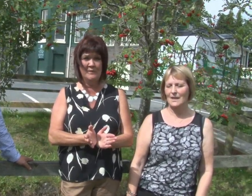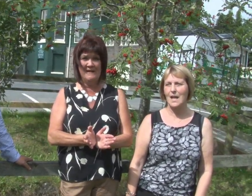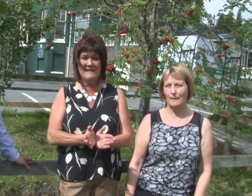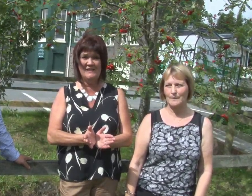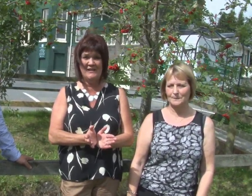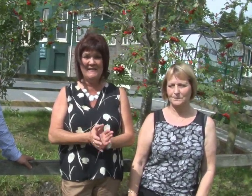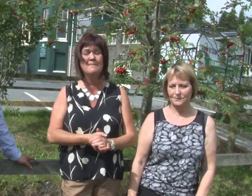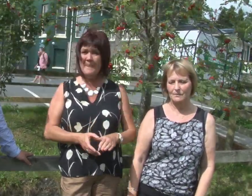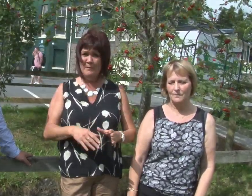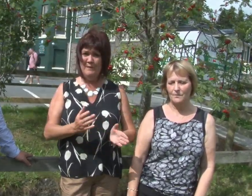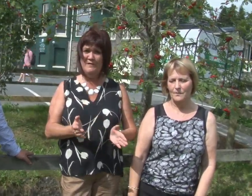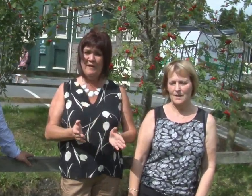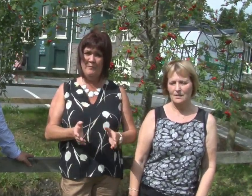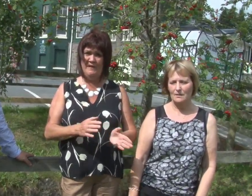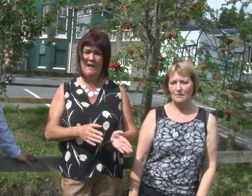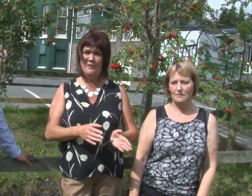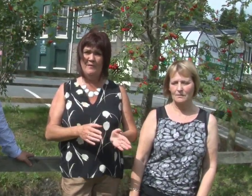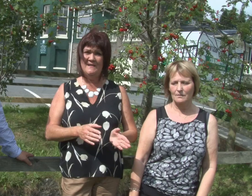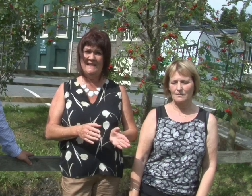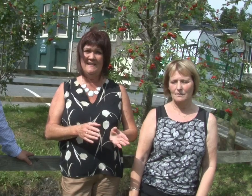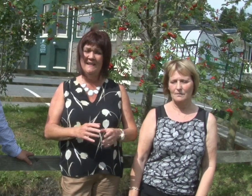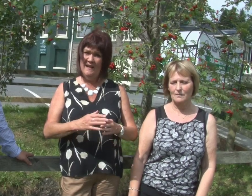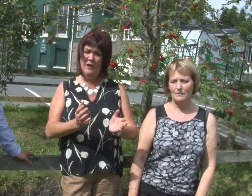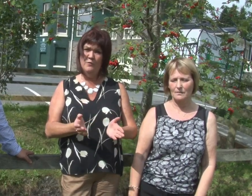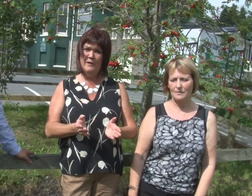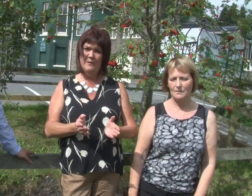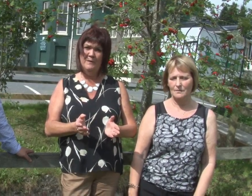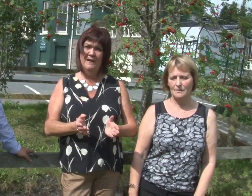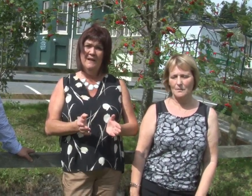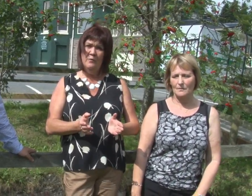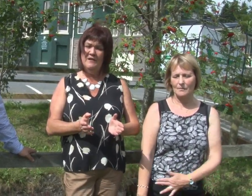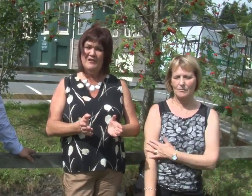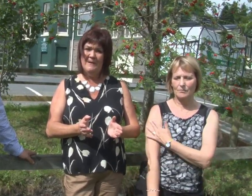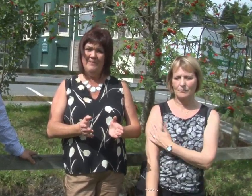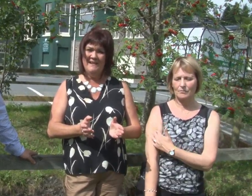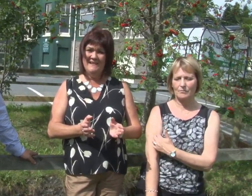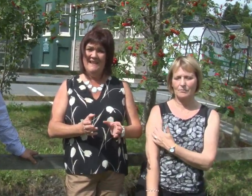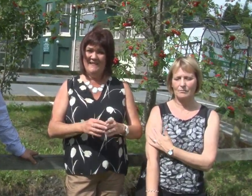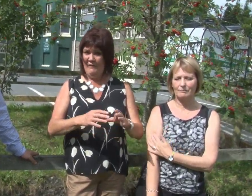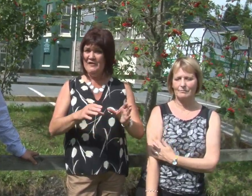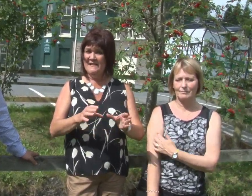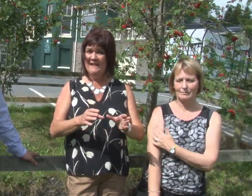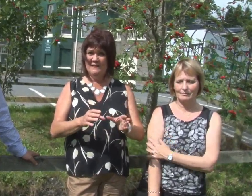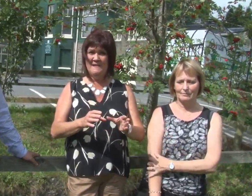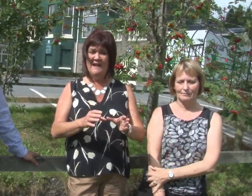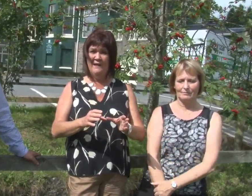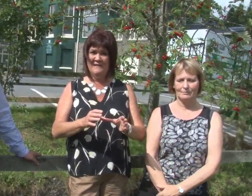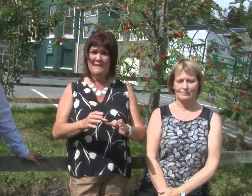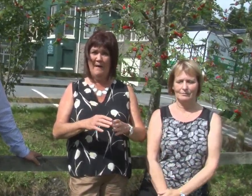organizations, but we've developed with the deaf community a logo which they've actually designed themselves and it's